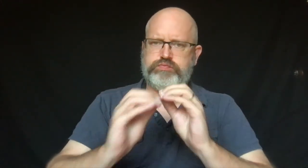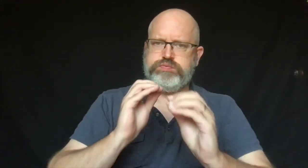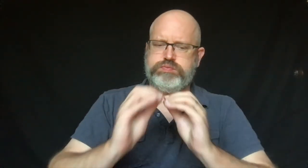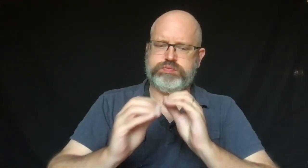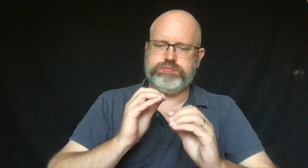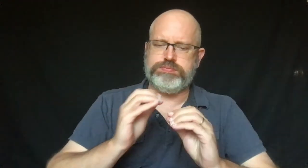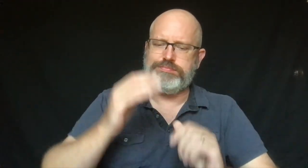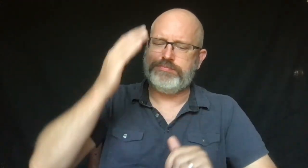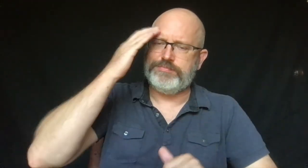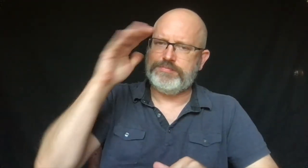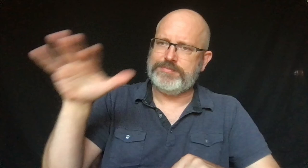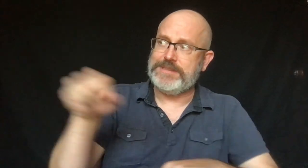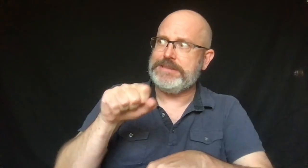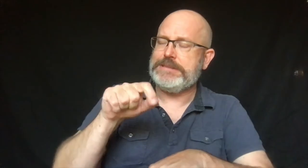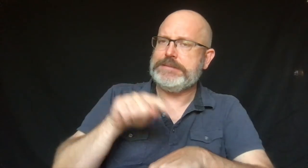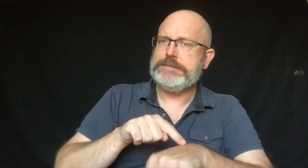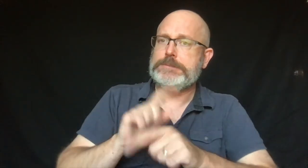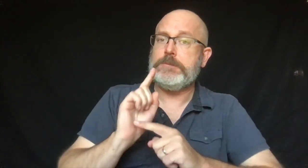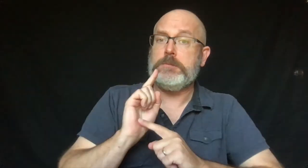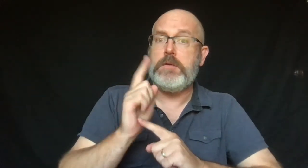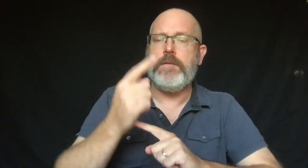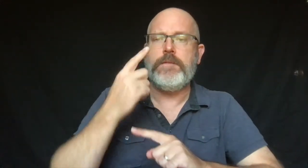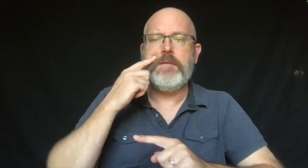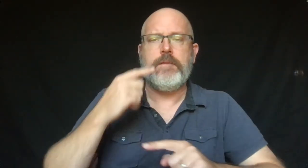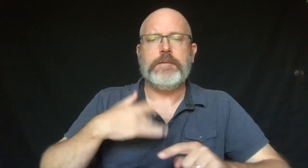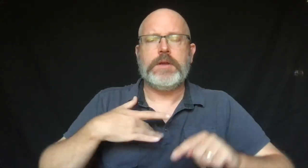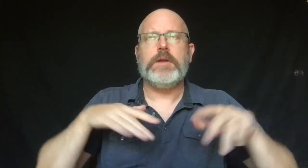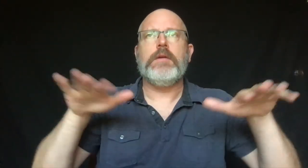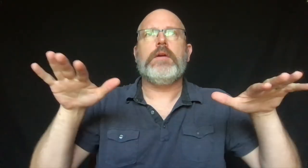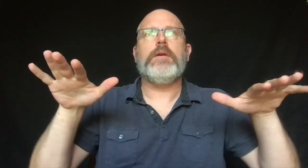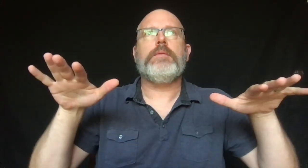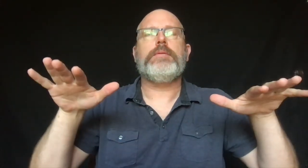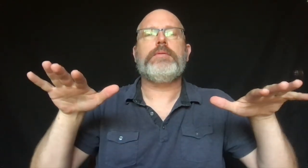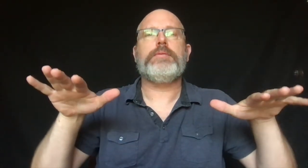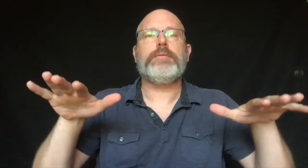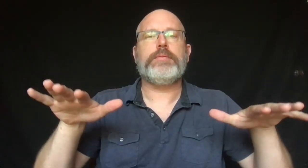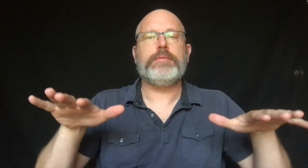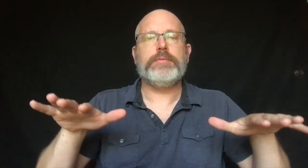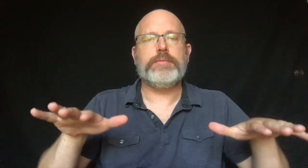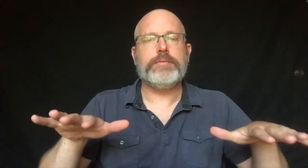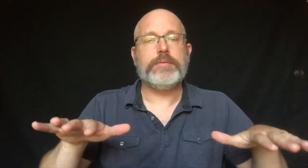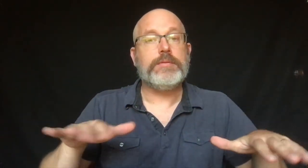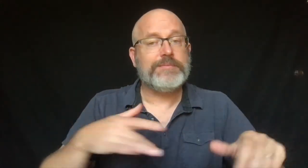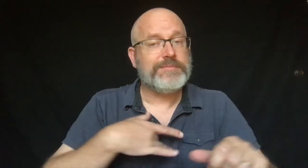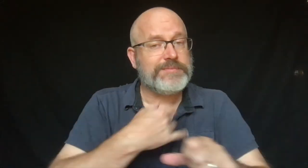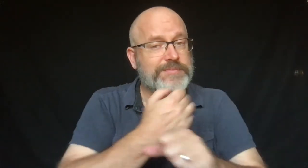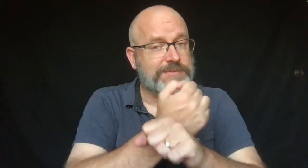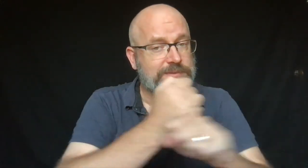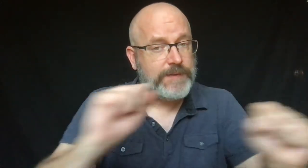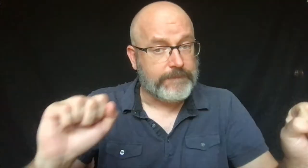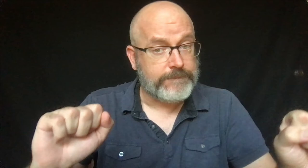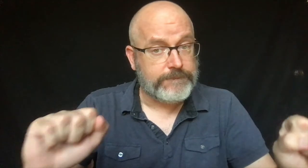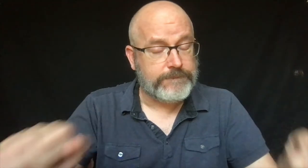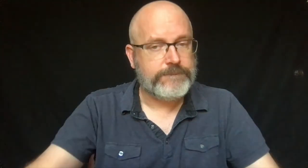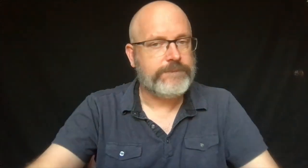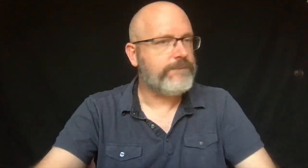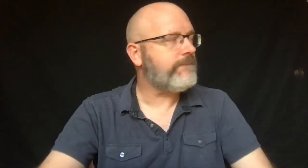It would take time until they all felt calm and safe inside.